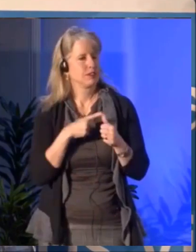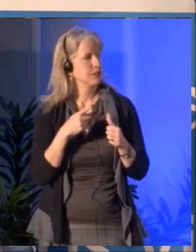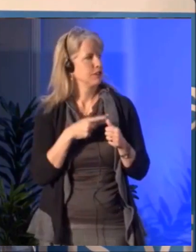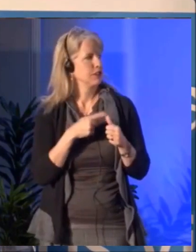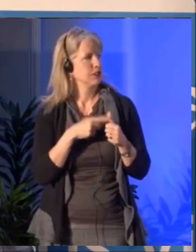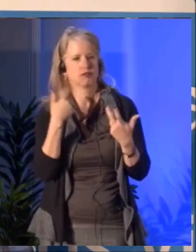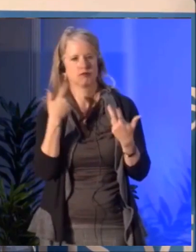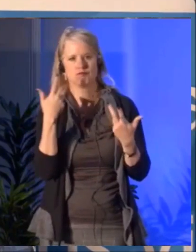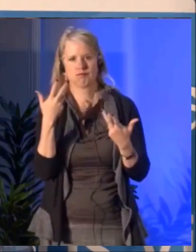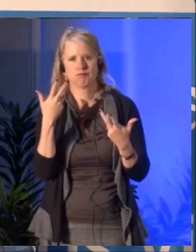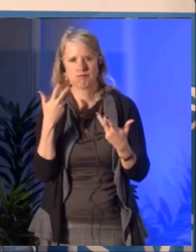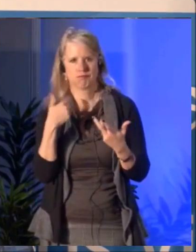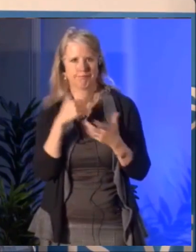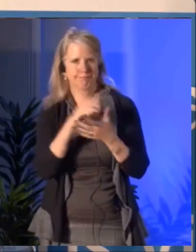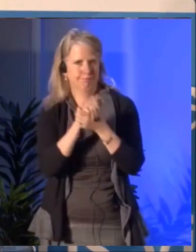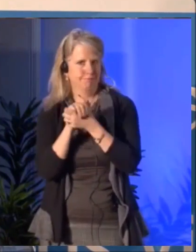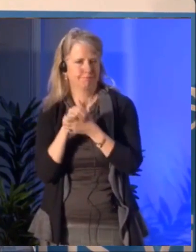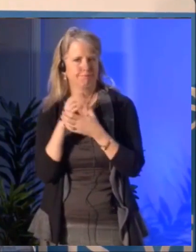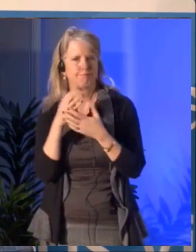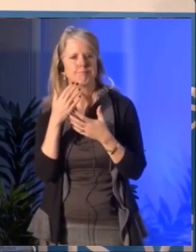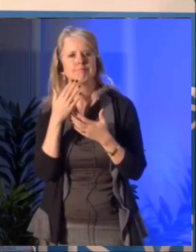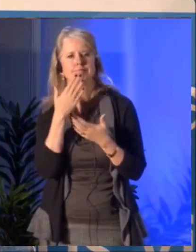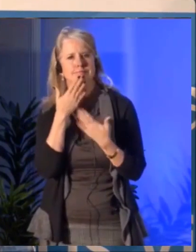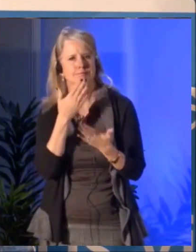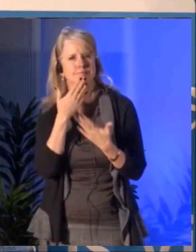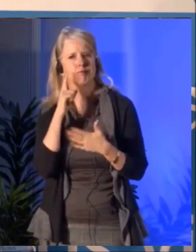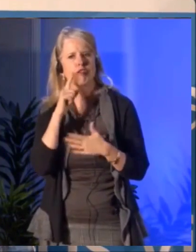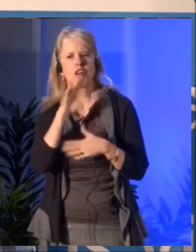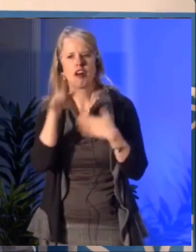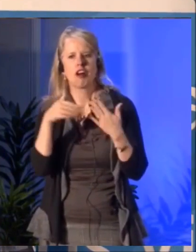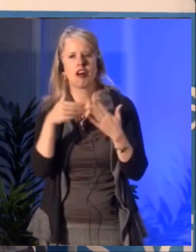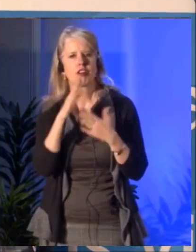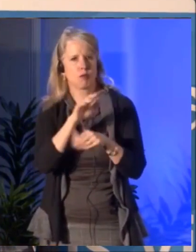Just behind you is our expert in finance Carol she will answer your question.